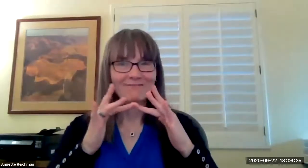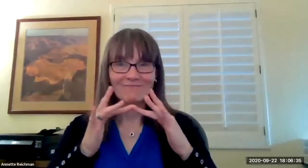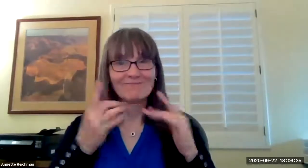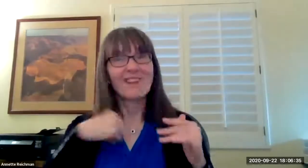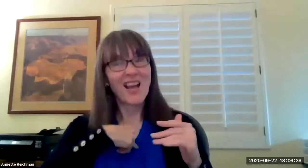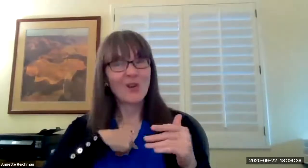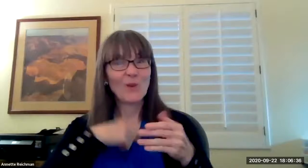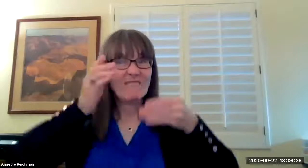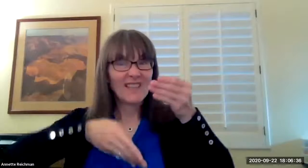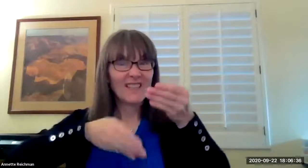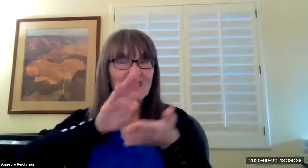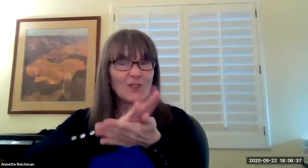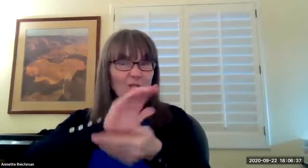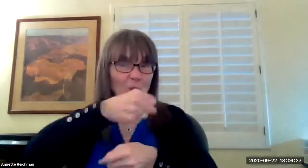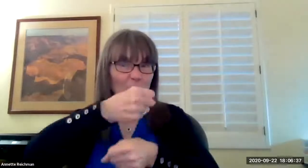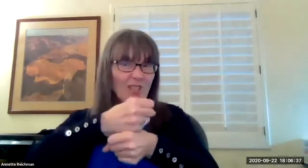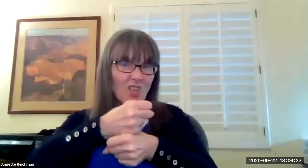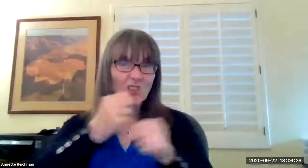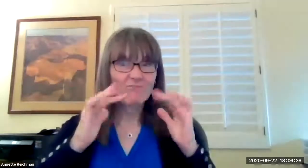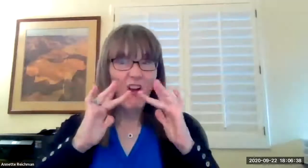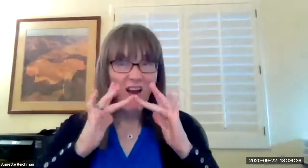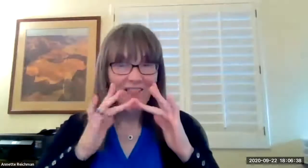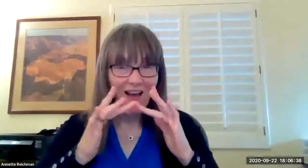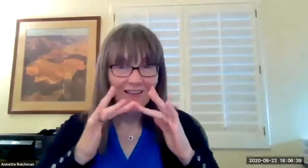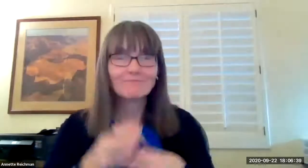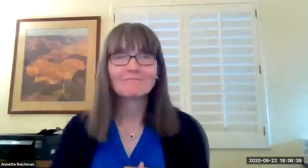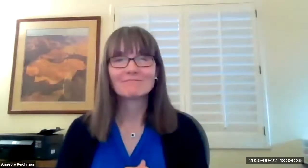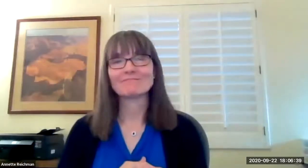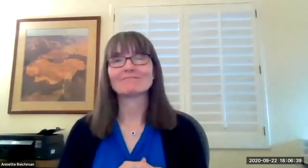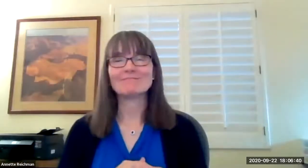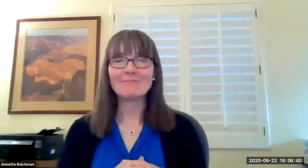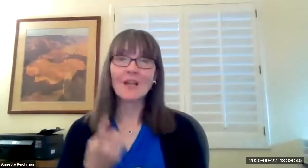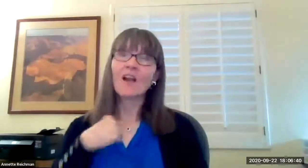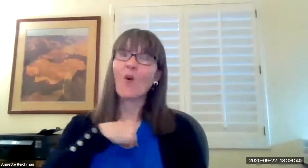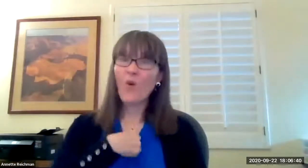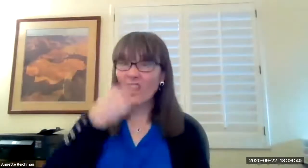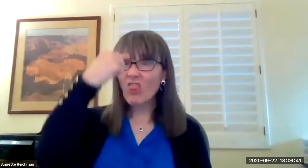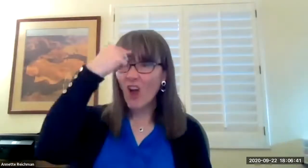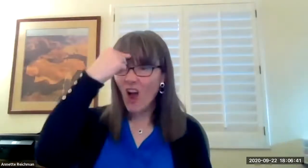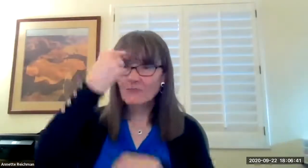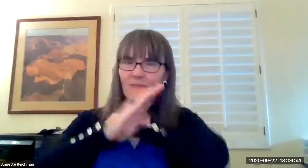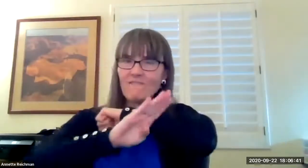had to be done online as well